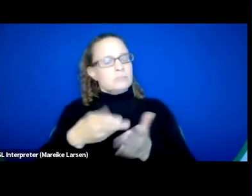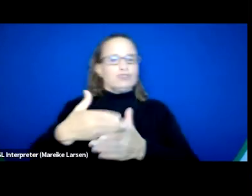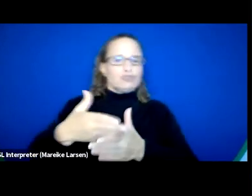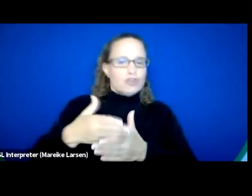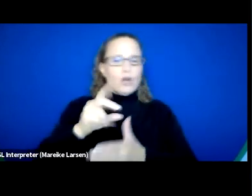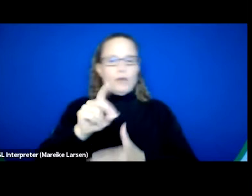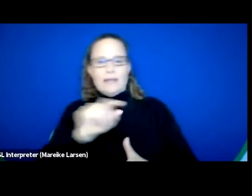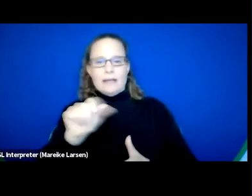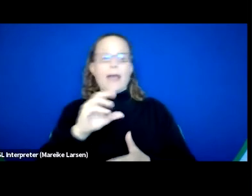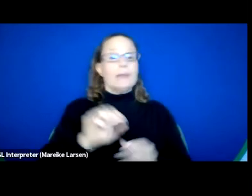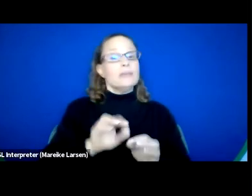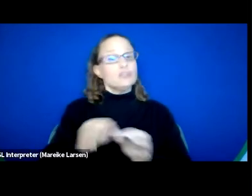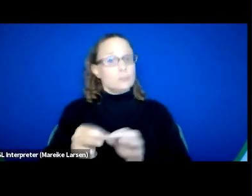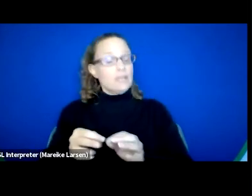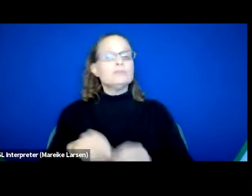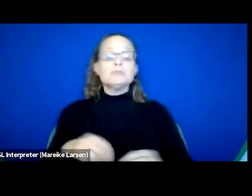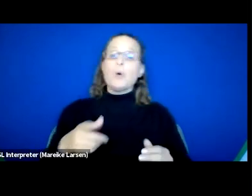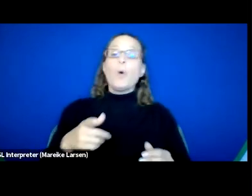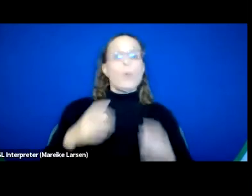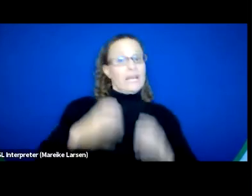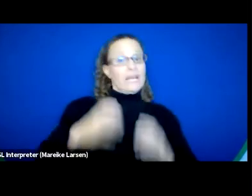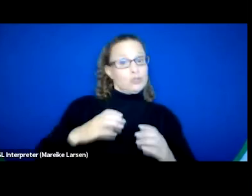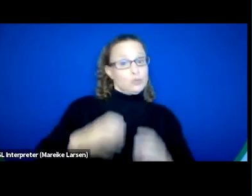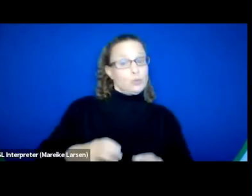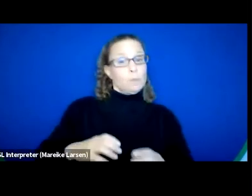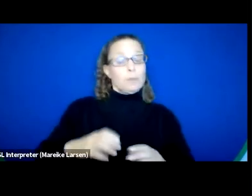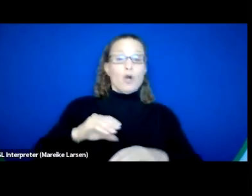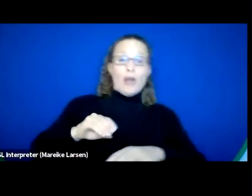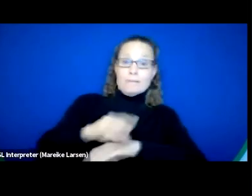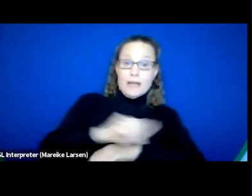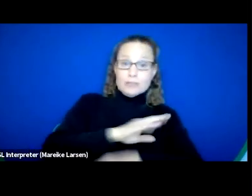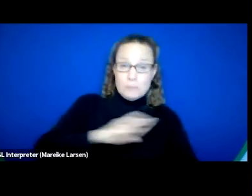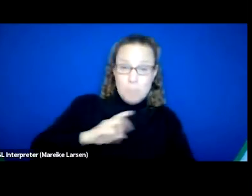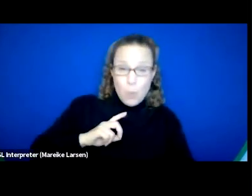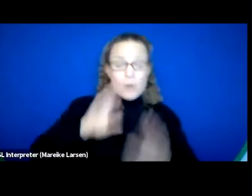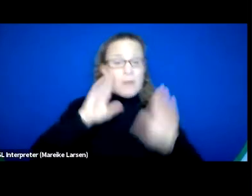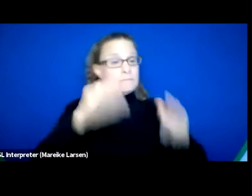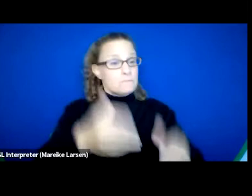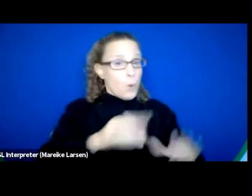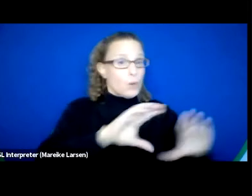So consumer advisory boards, focus groups, tenant councils. So that's different than what I just described